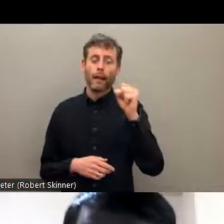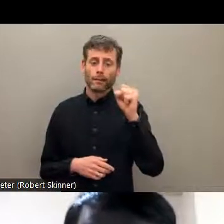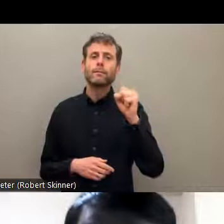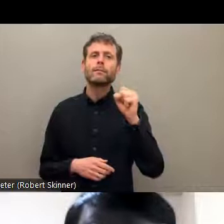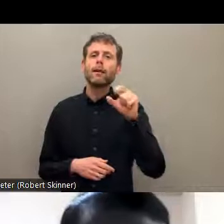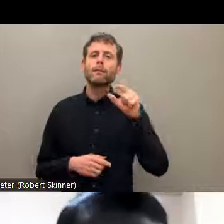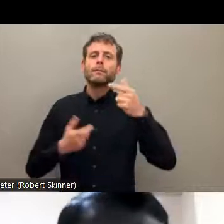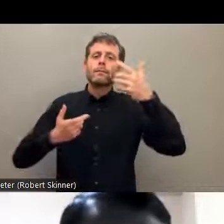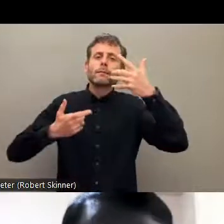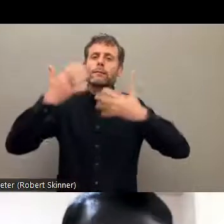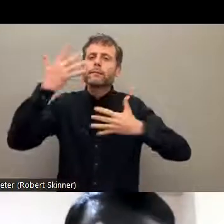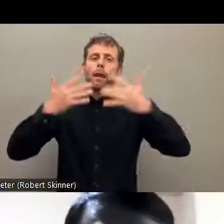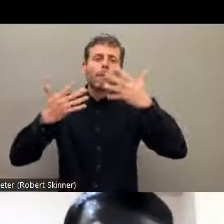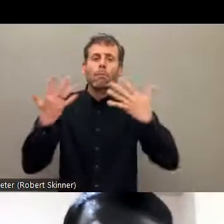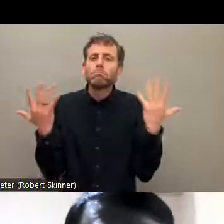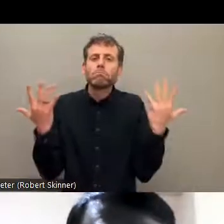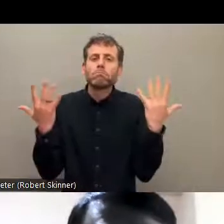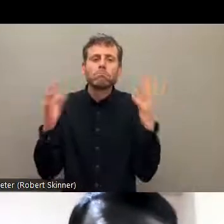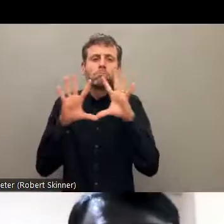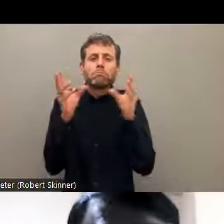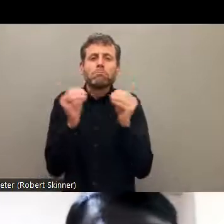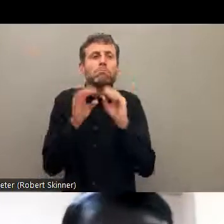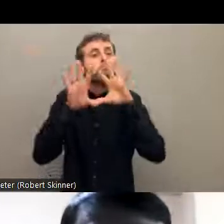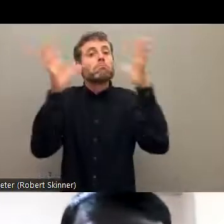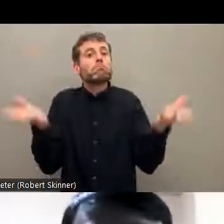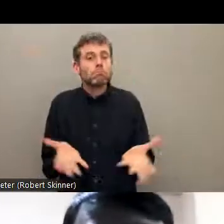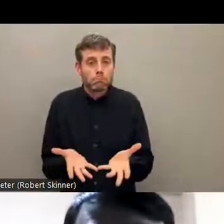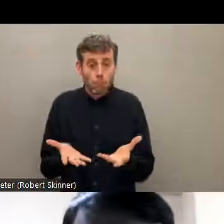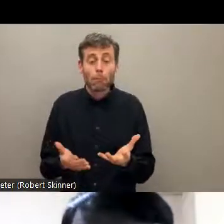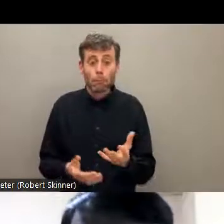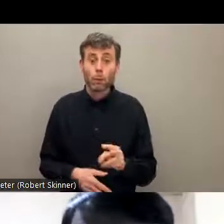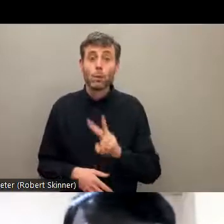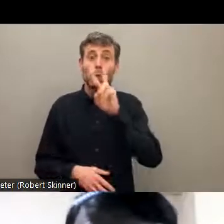the Dalits, globally there are more